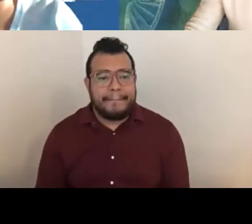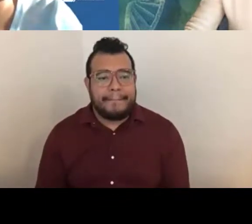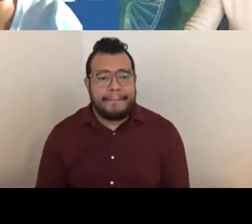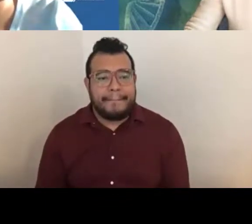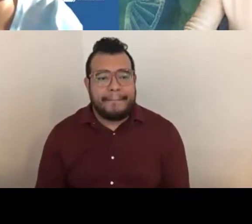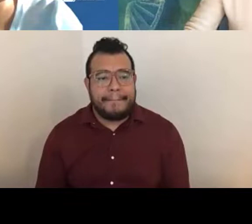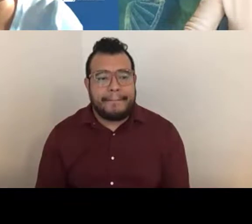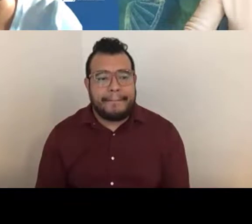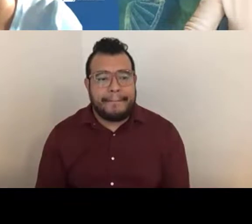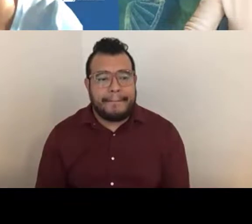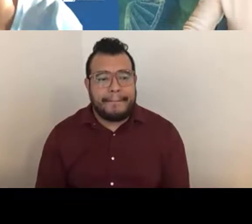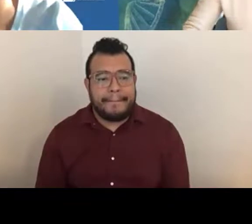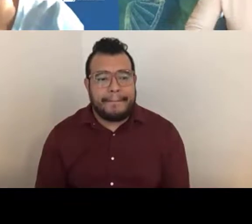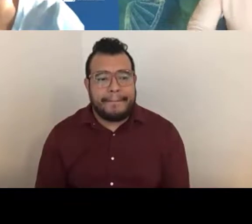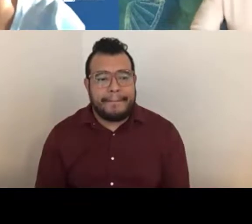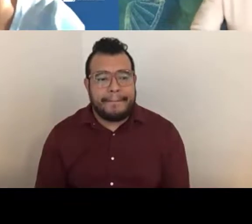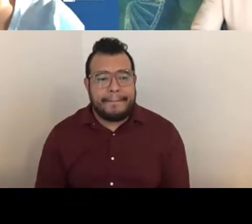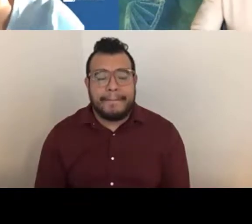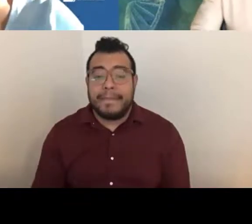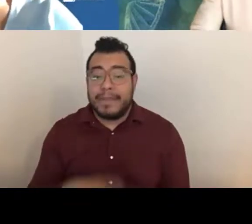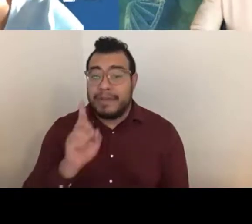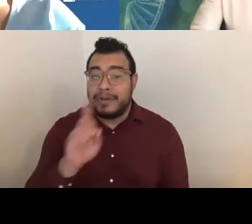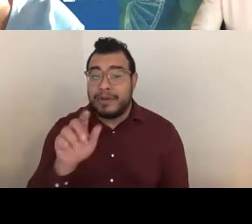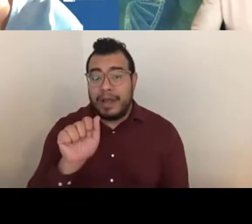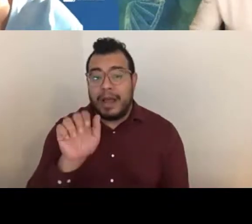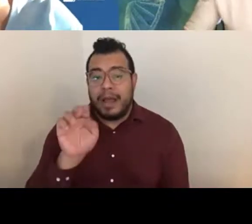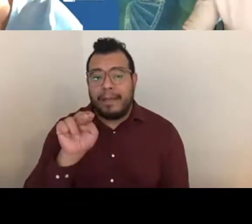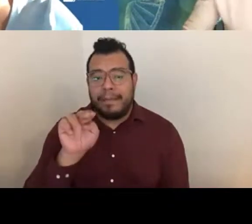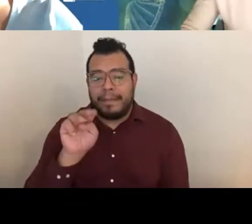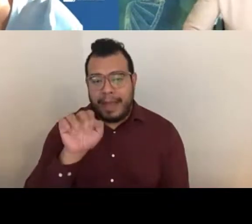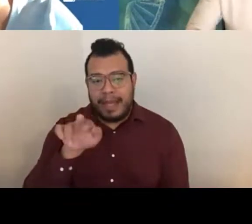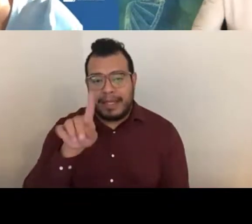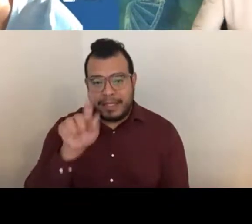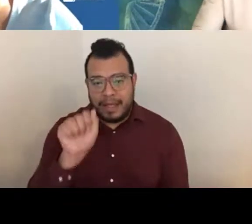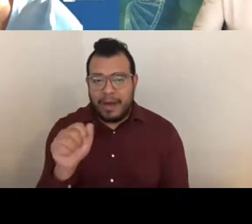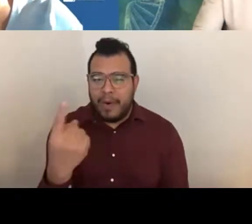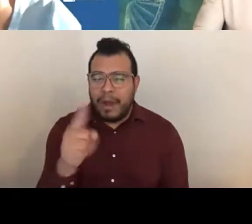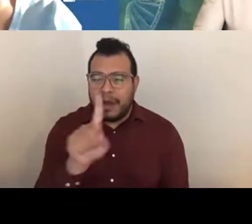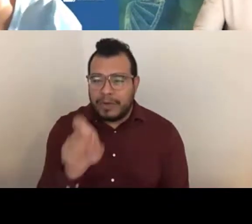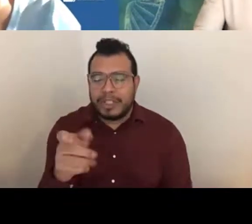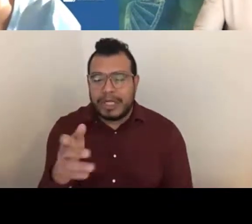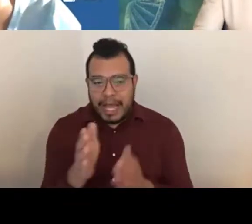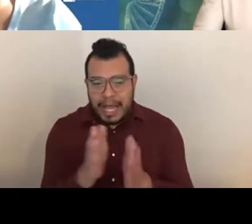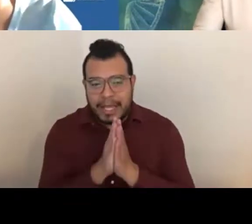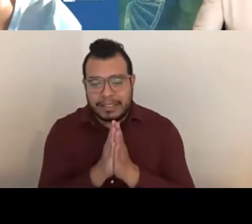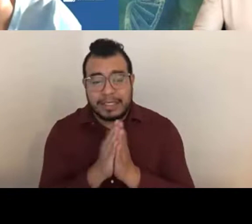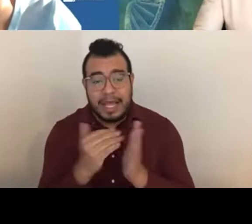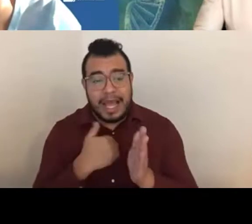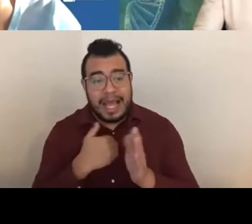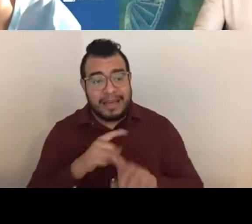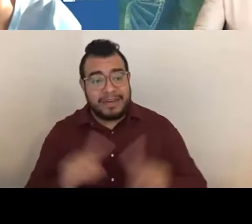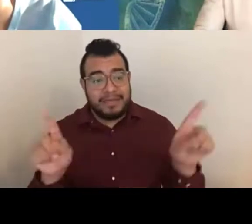Okay. Amanda Melillo: Sure. One question here asked if there's a difference between a PD and a PO.